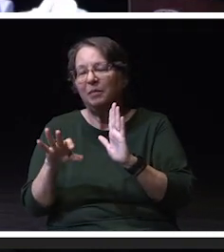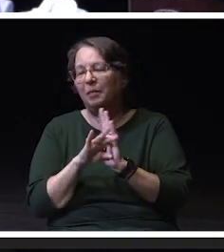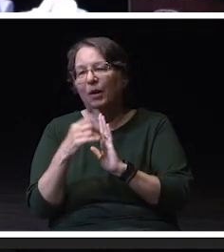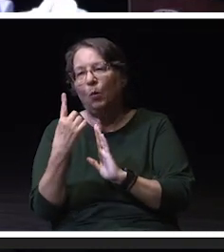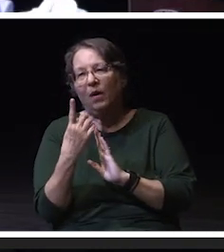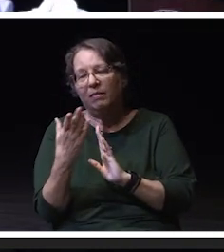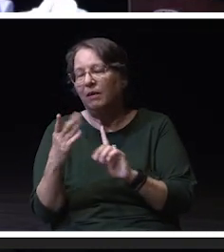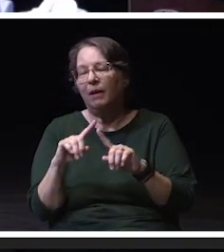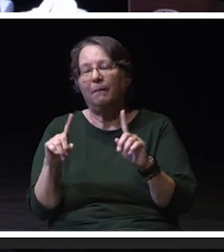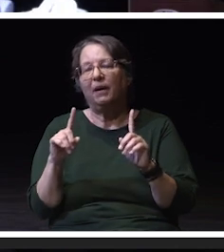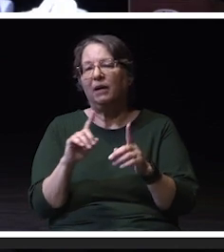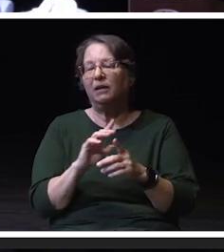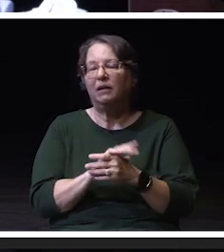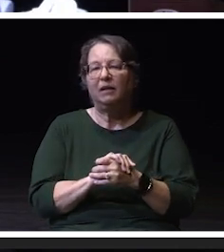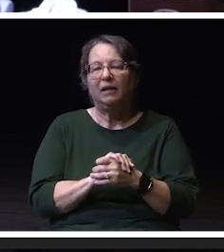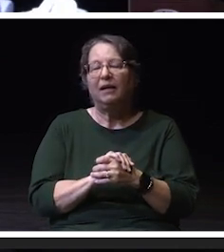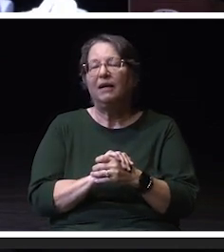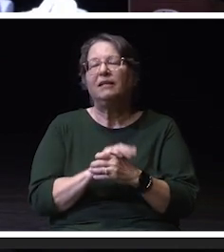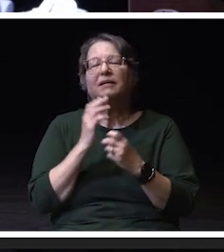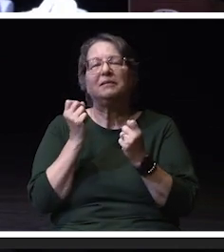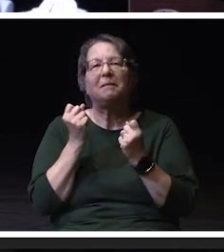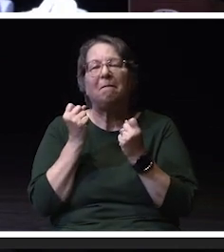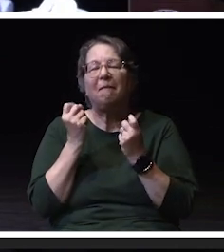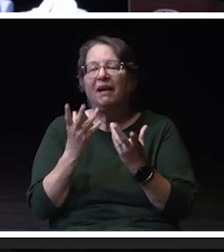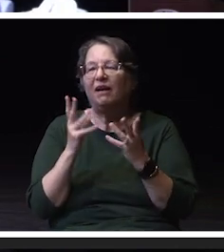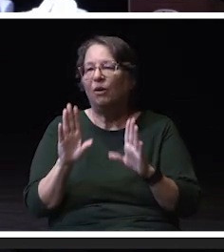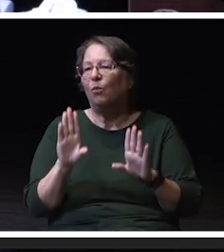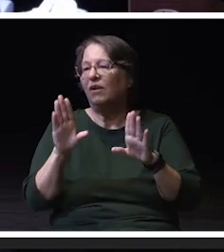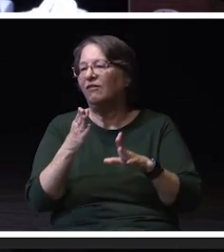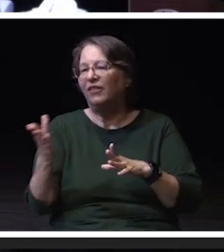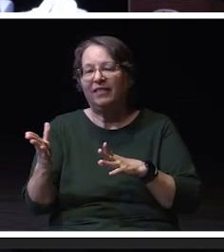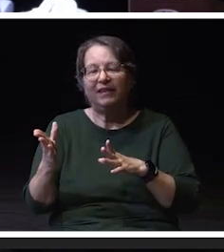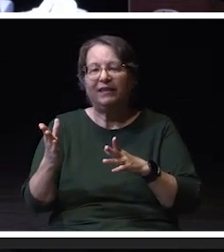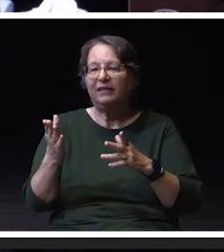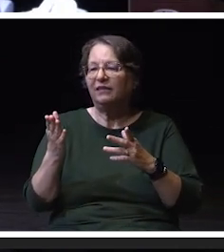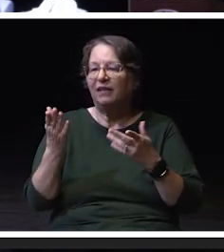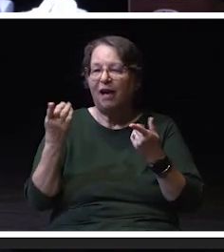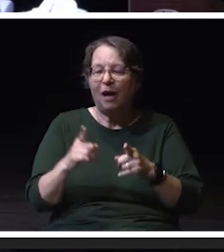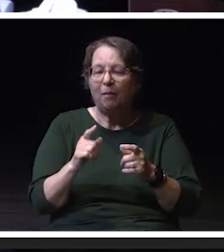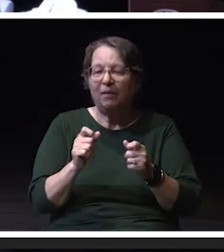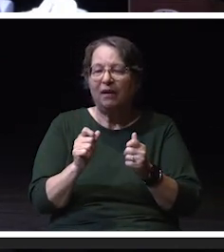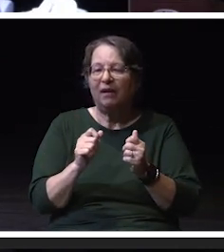with so many incredible and bold things and initiatives happening across our campus.